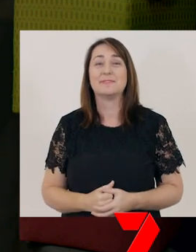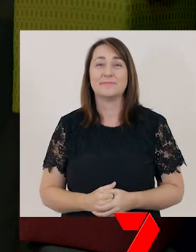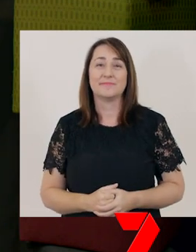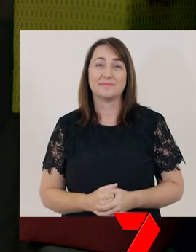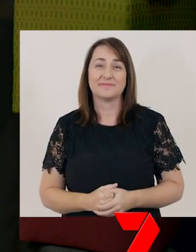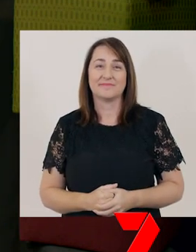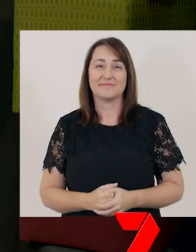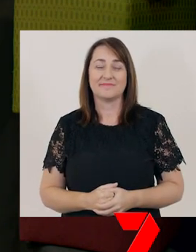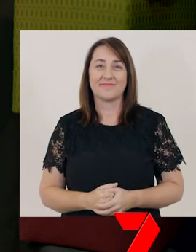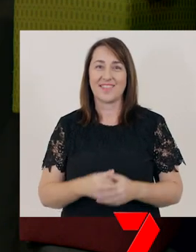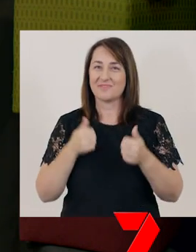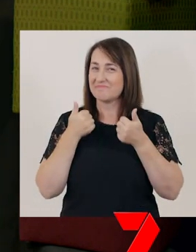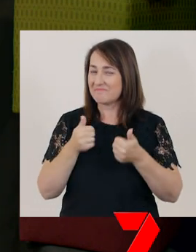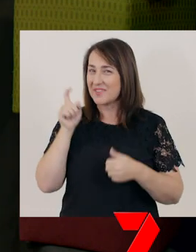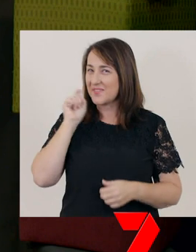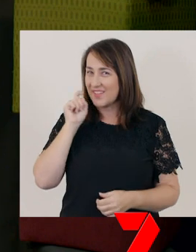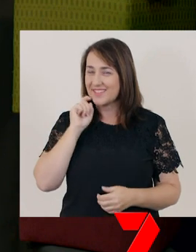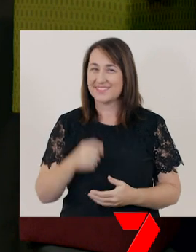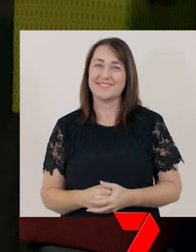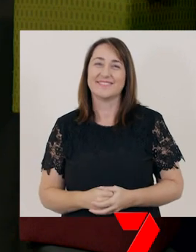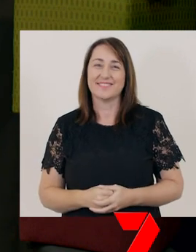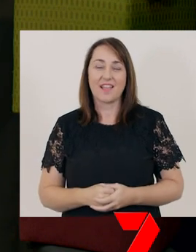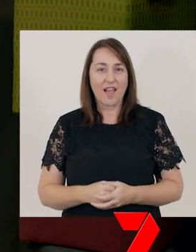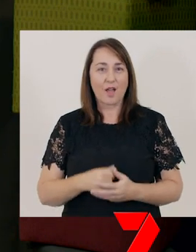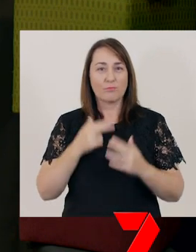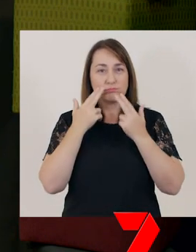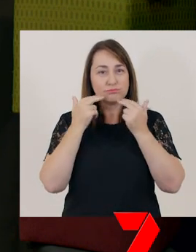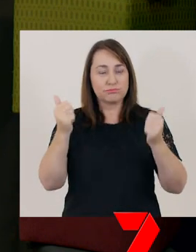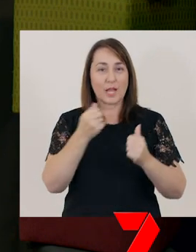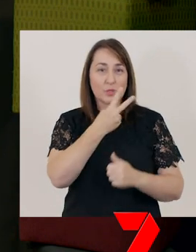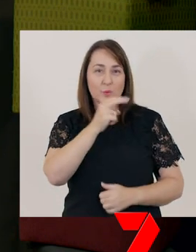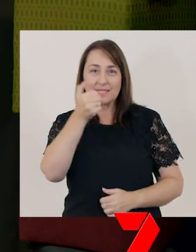[giggles] That was fun. We just sang all 26 letters of the alphabet.